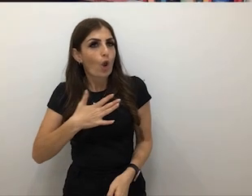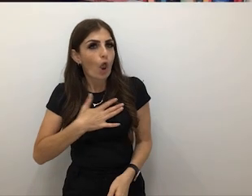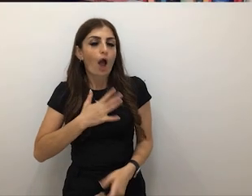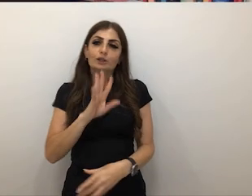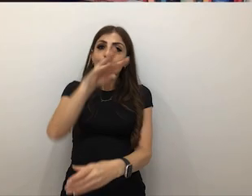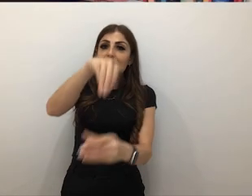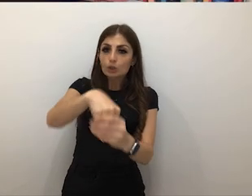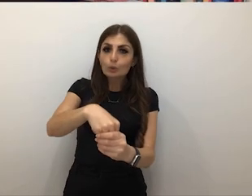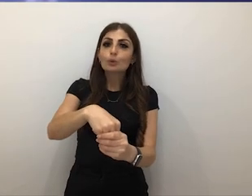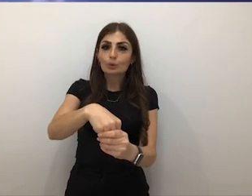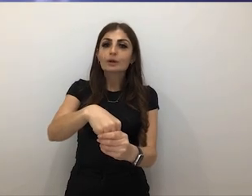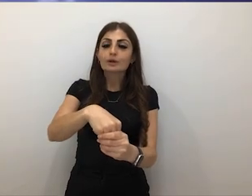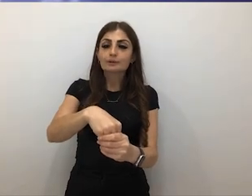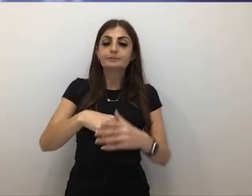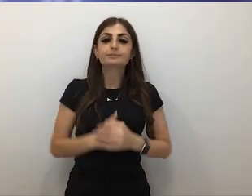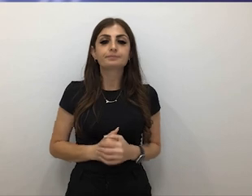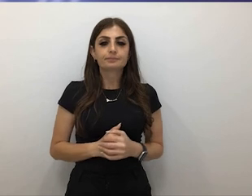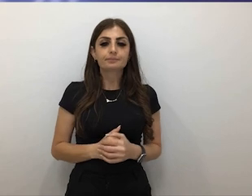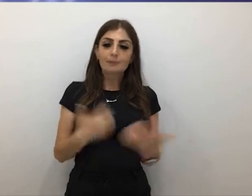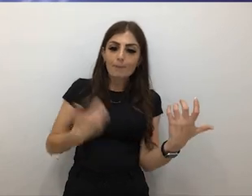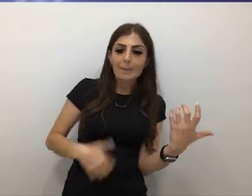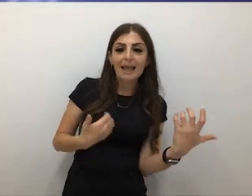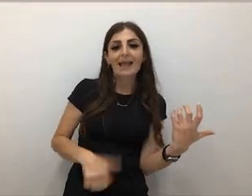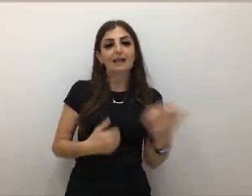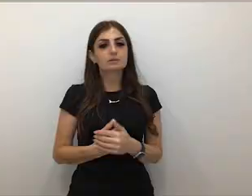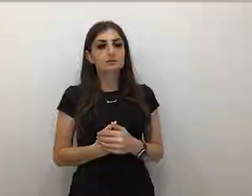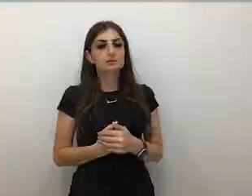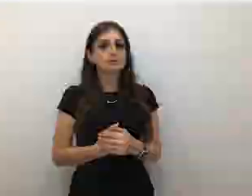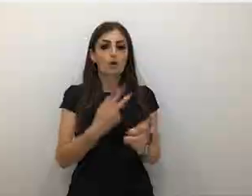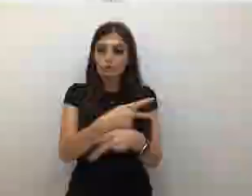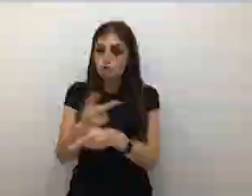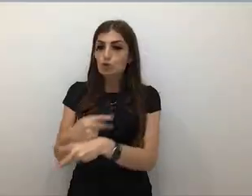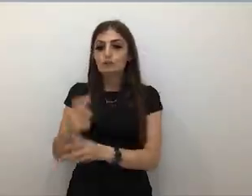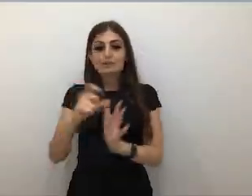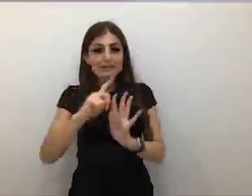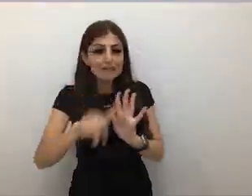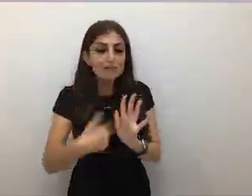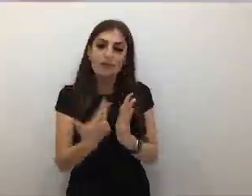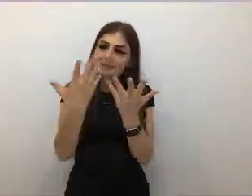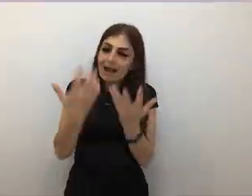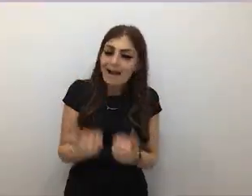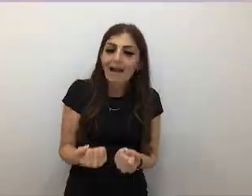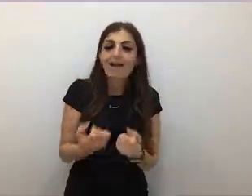of public domain are bands, musicians, producers, DJs that have a particular visual component to what